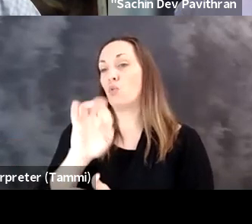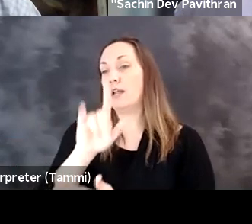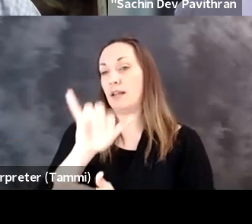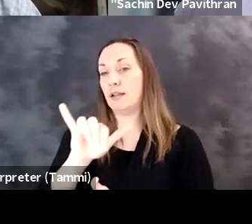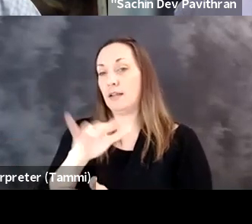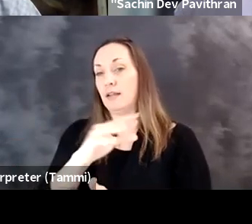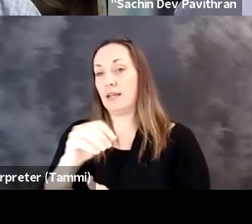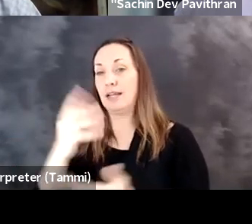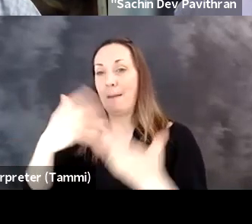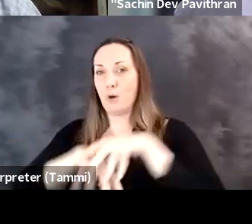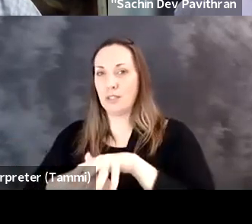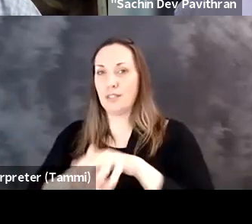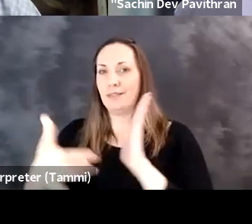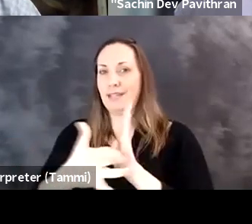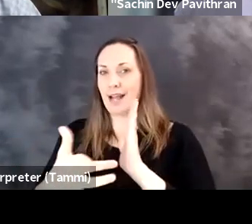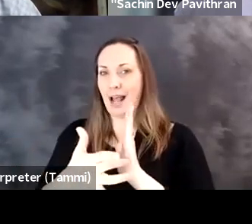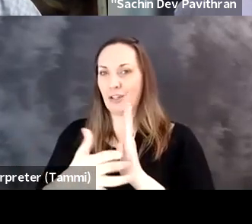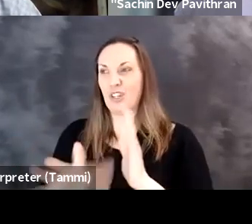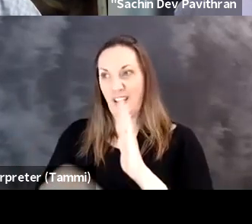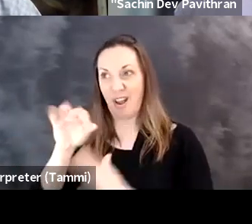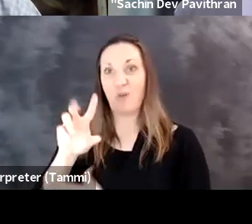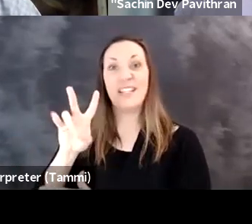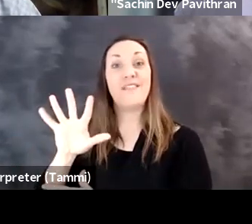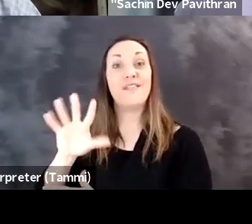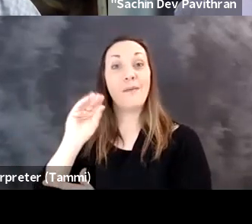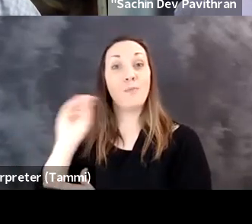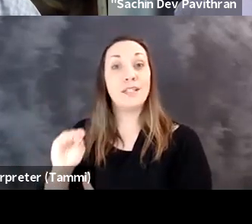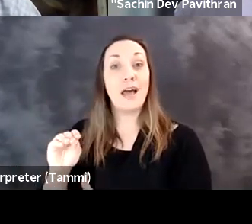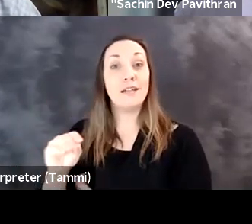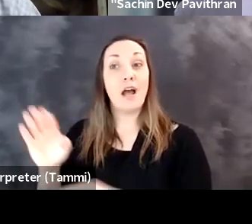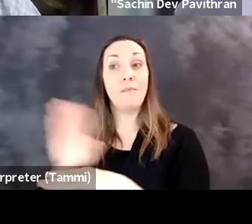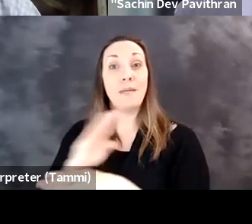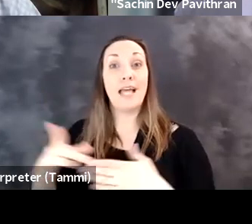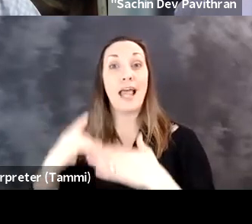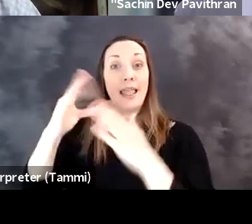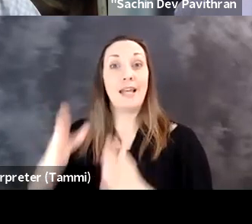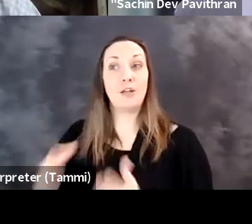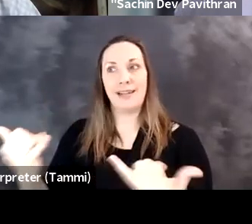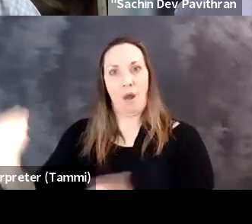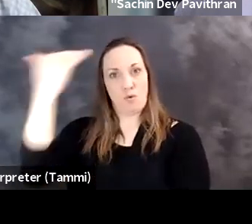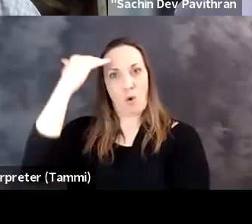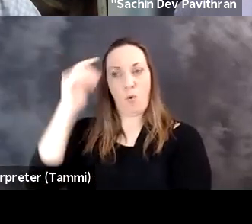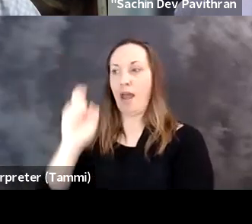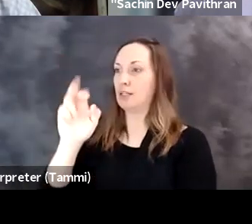Immersive Technology, where they found that 75% of business leaders have heard